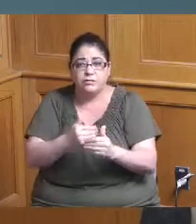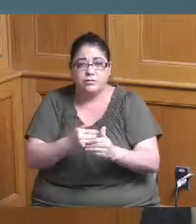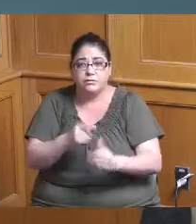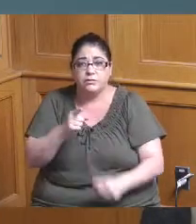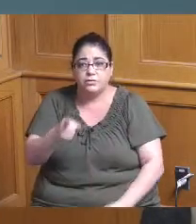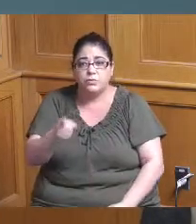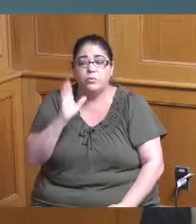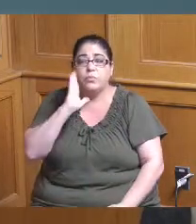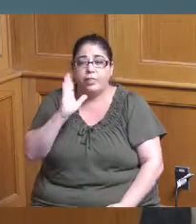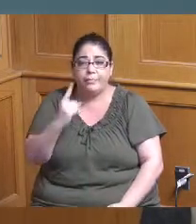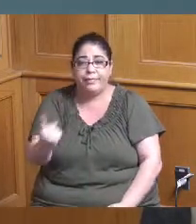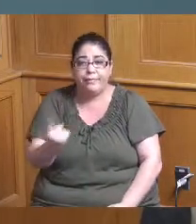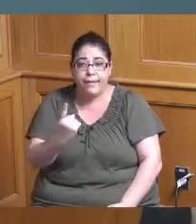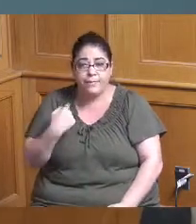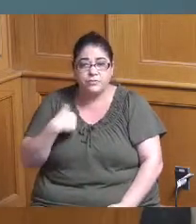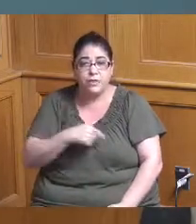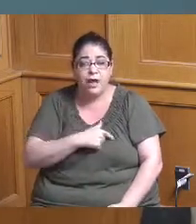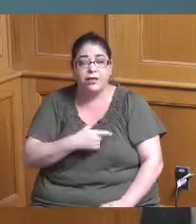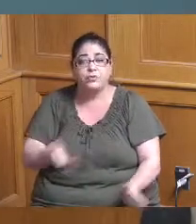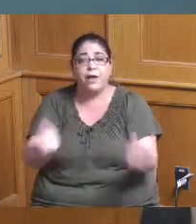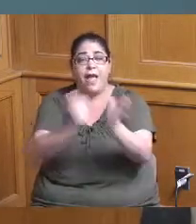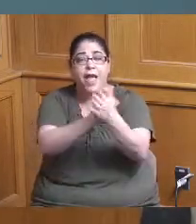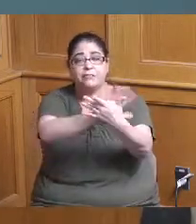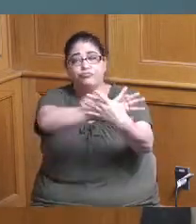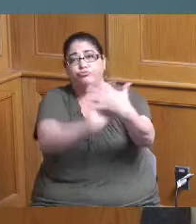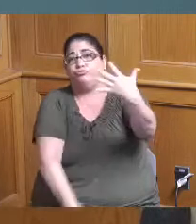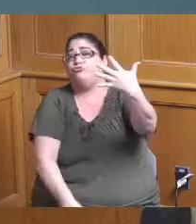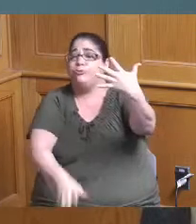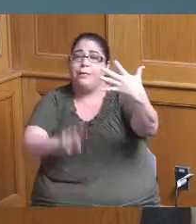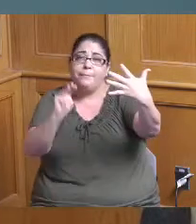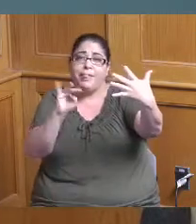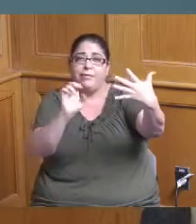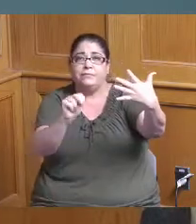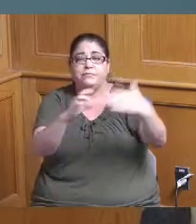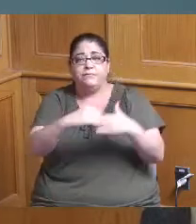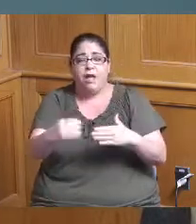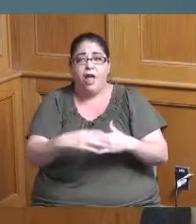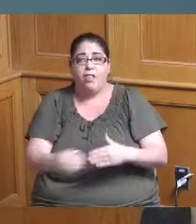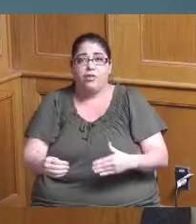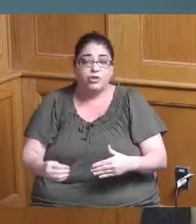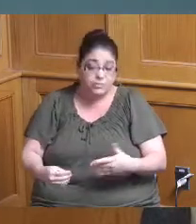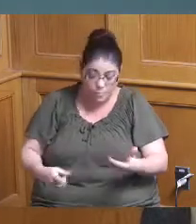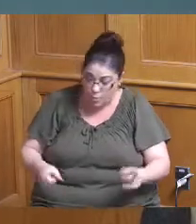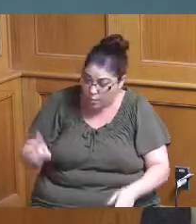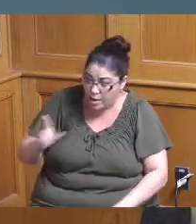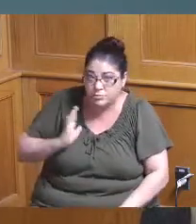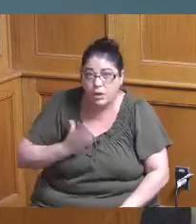be coming to us to prove all these millions of dollars and we're nowhere in this we never are